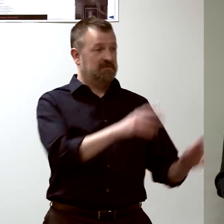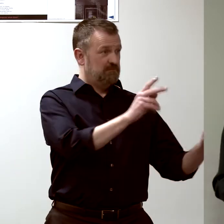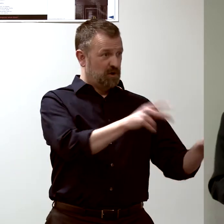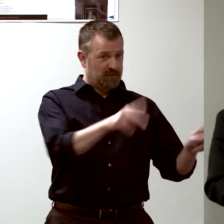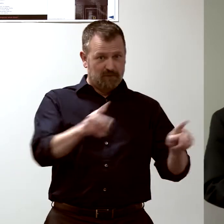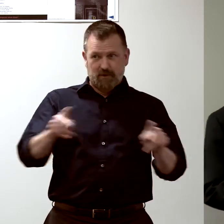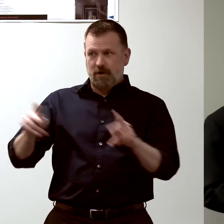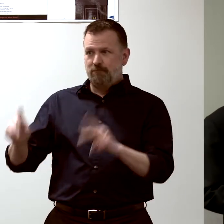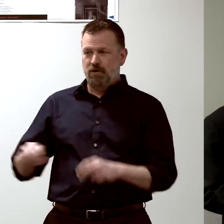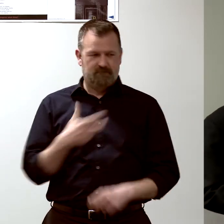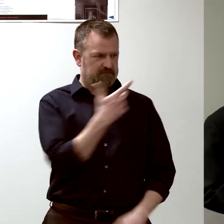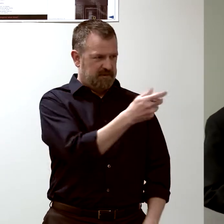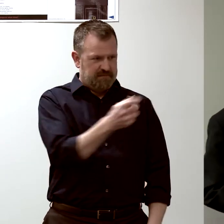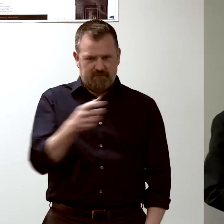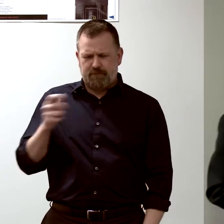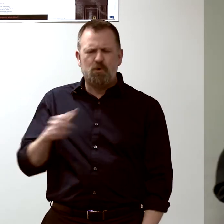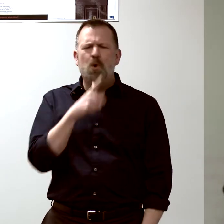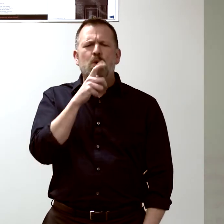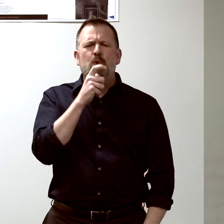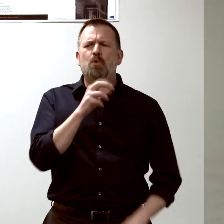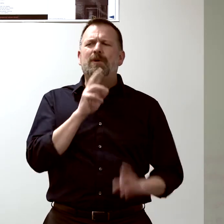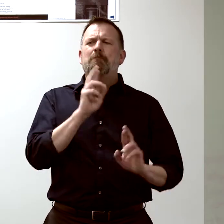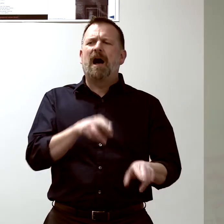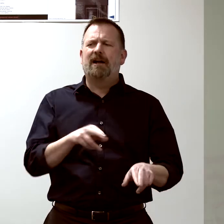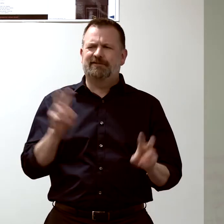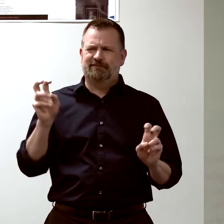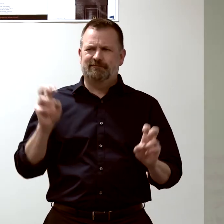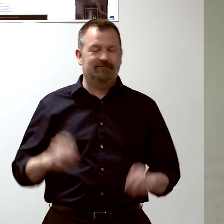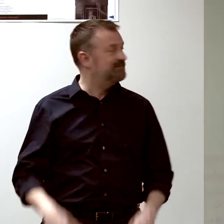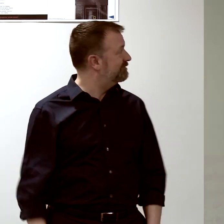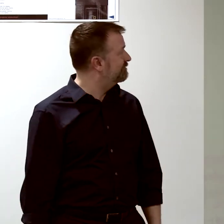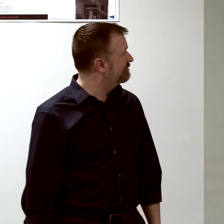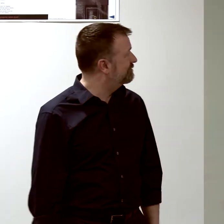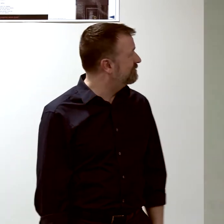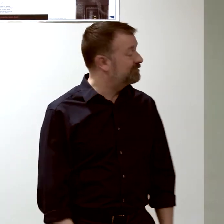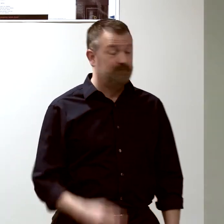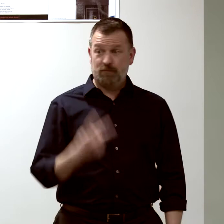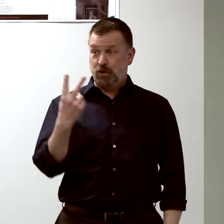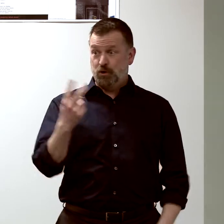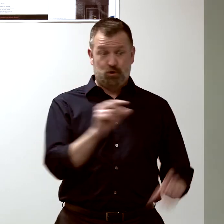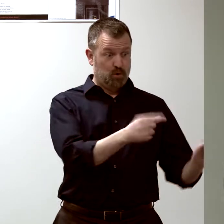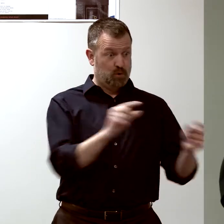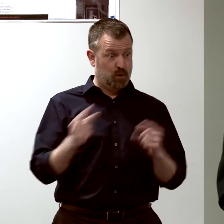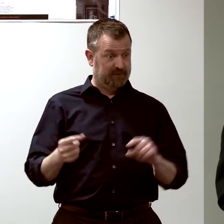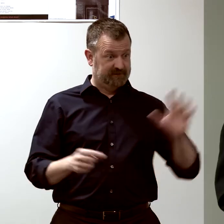Now, the first two groups, this group here and this group here,